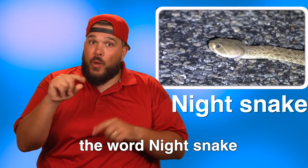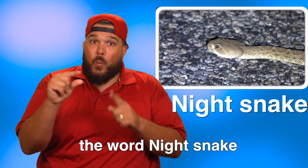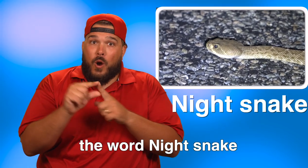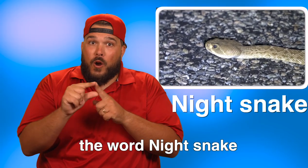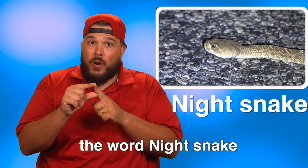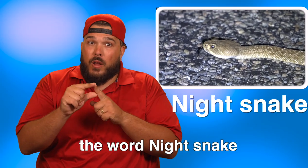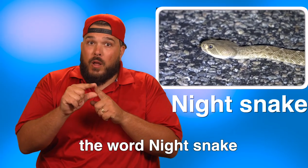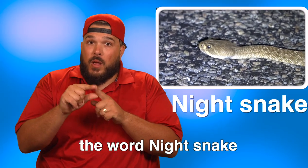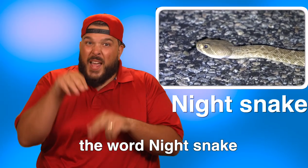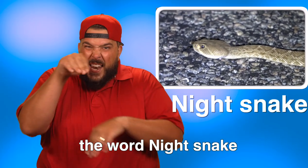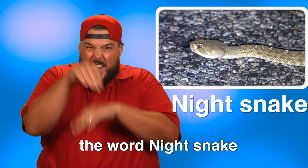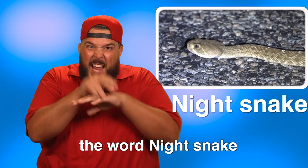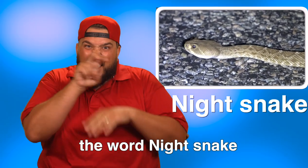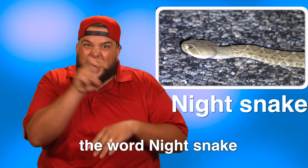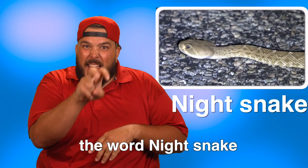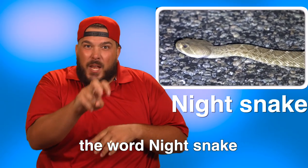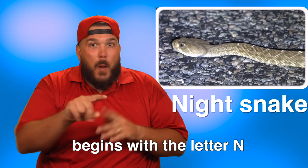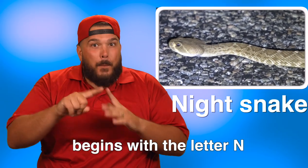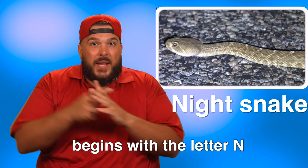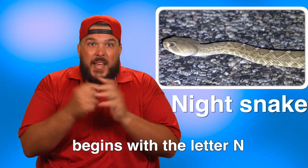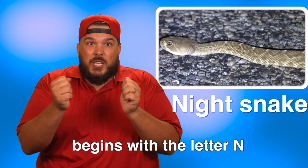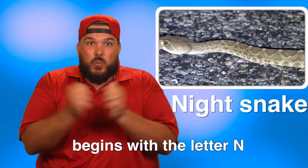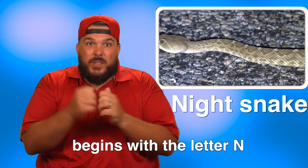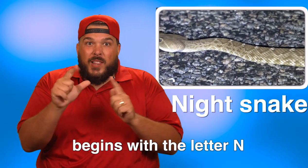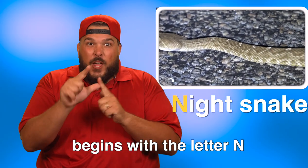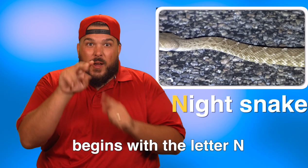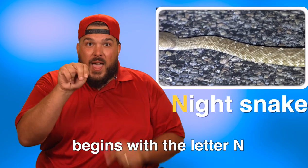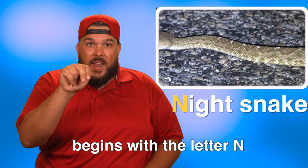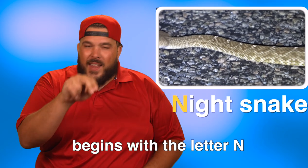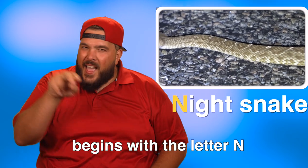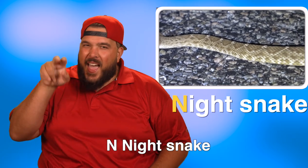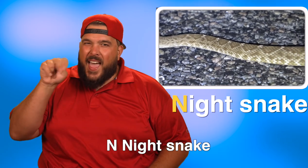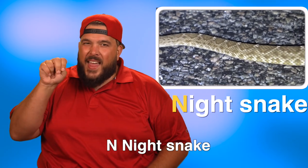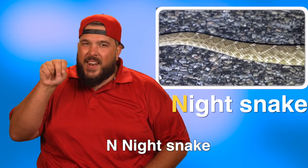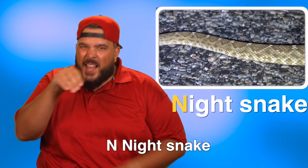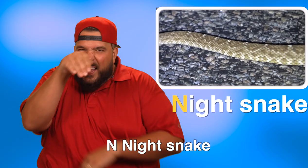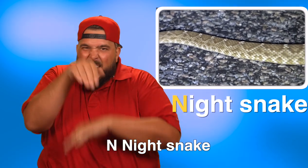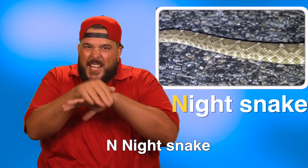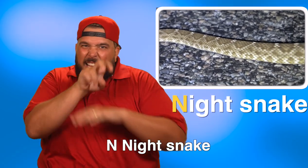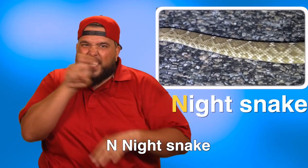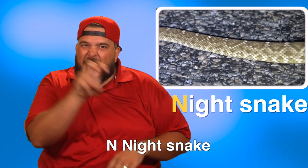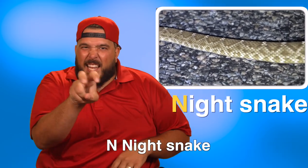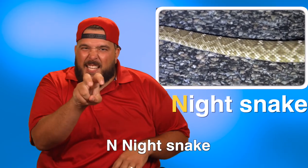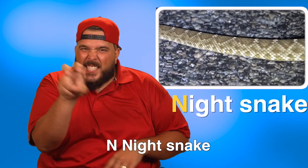The word night snake begins with the letter N. N, night snake.